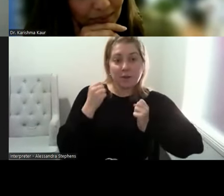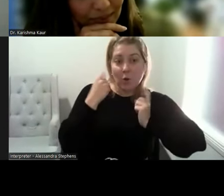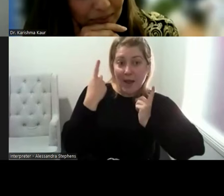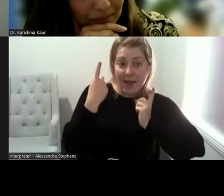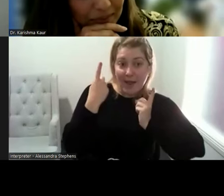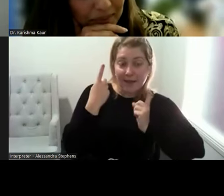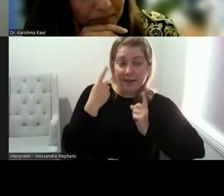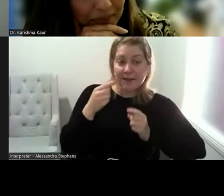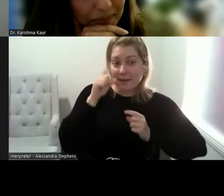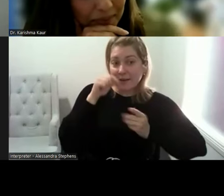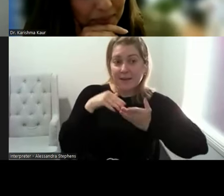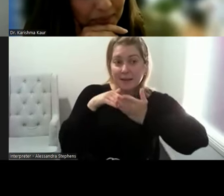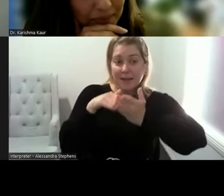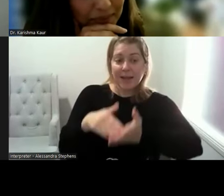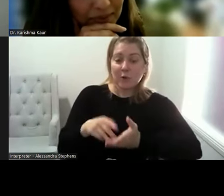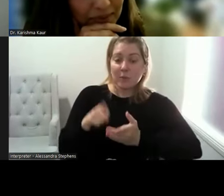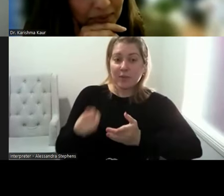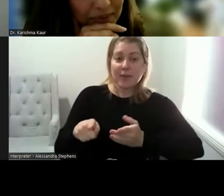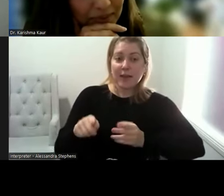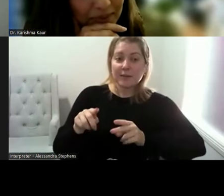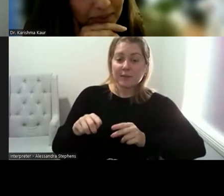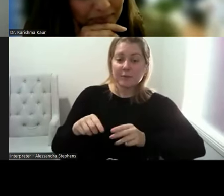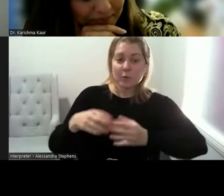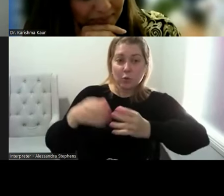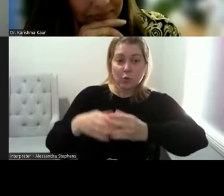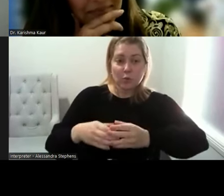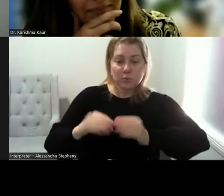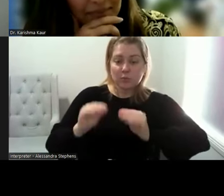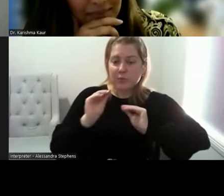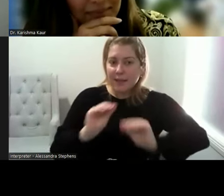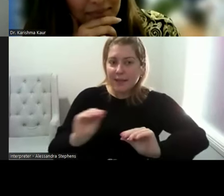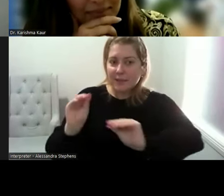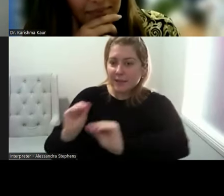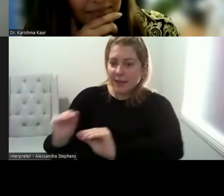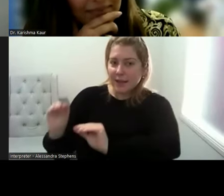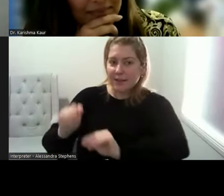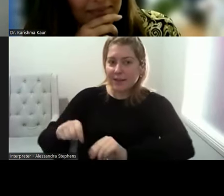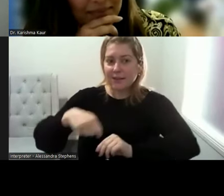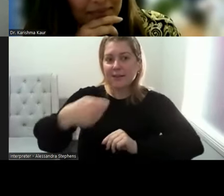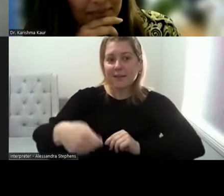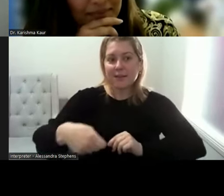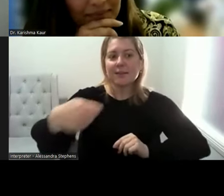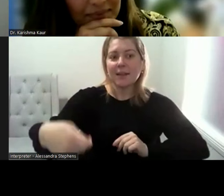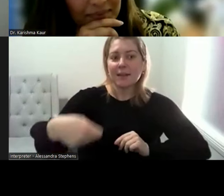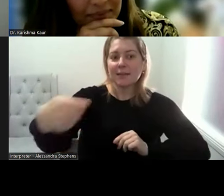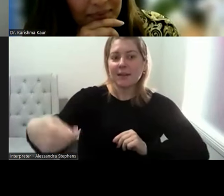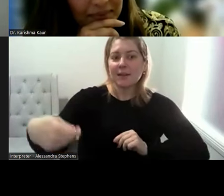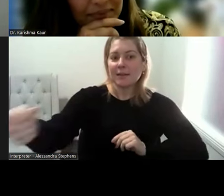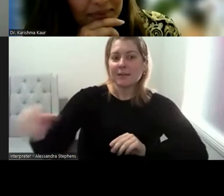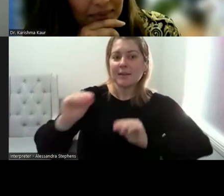to educate the next to have confidence to have the important conversations.